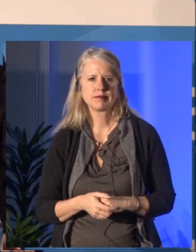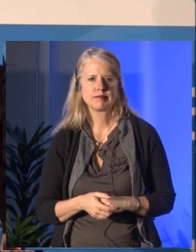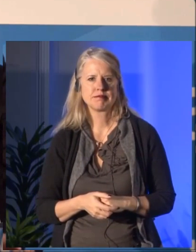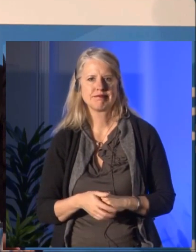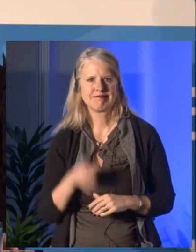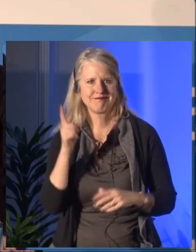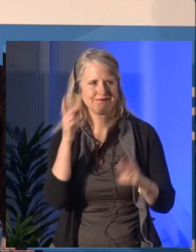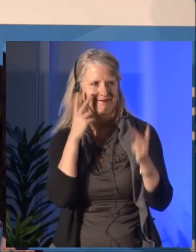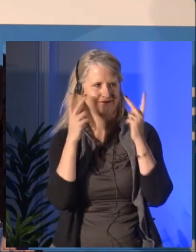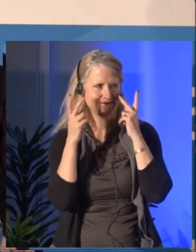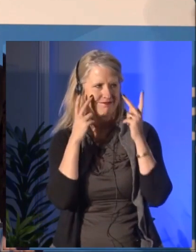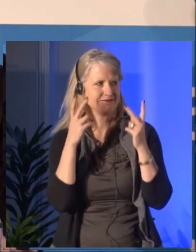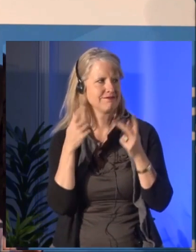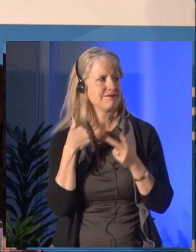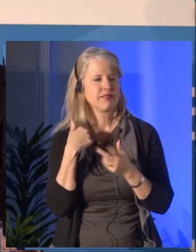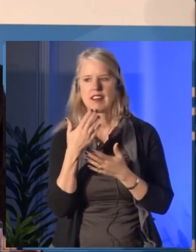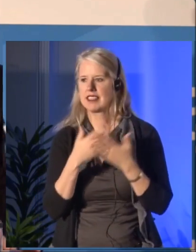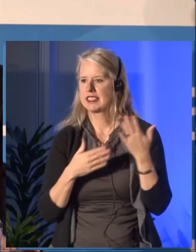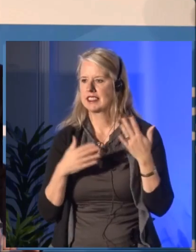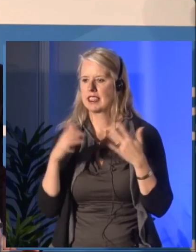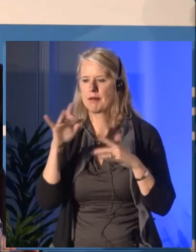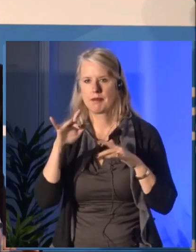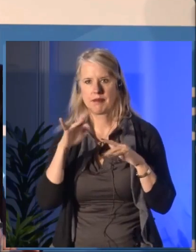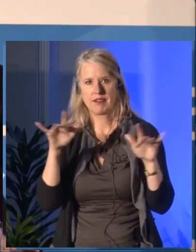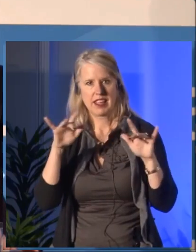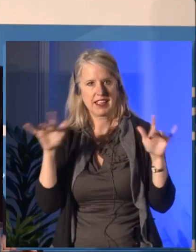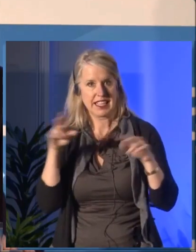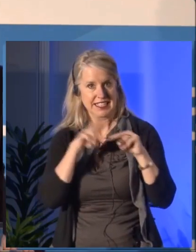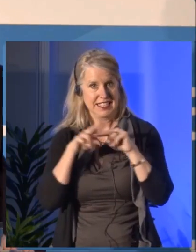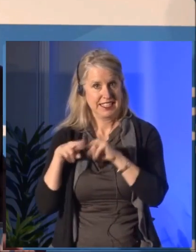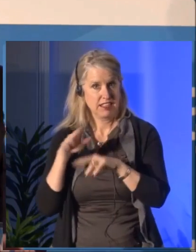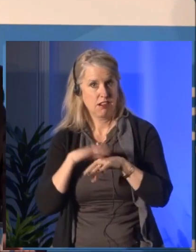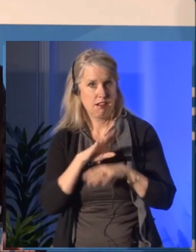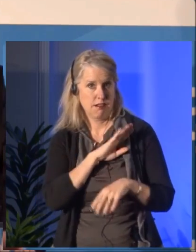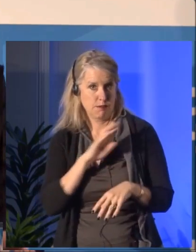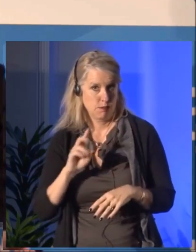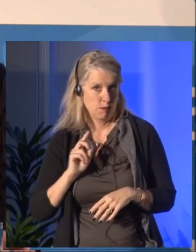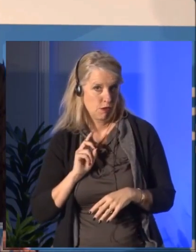We welcome this more transparent process and we're confident